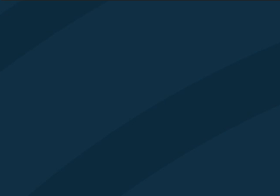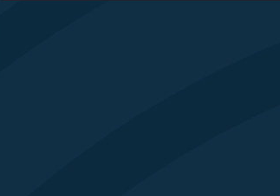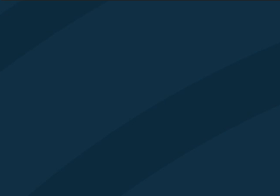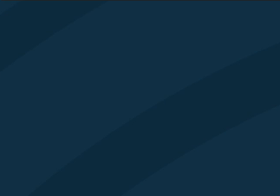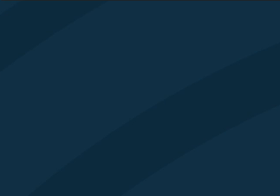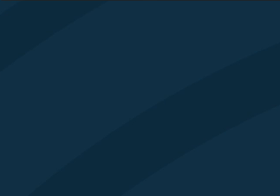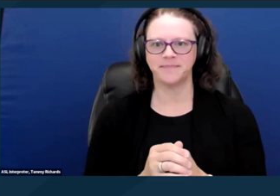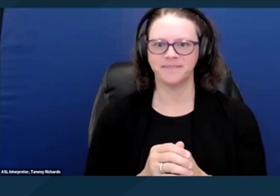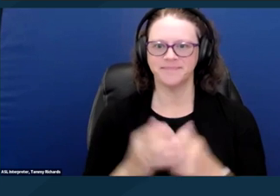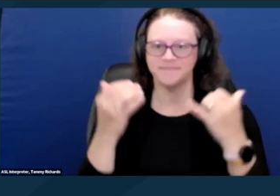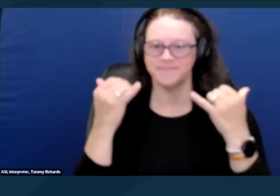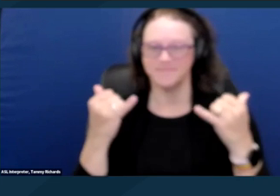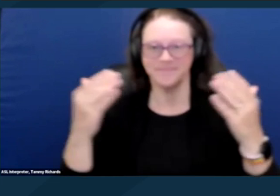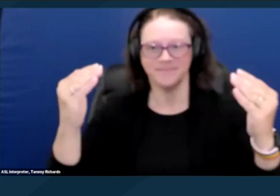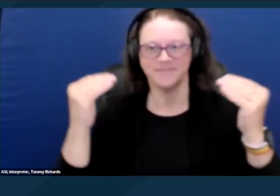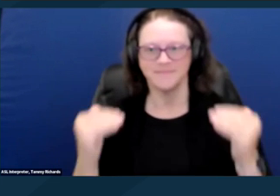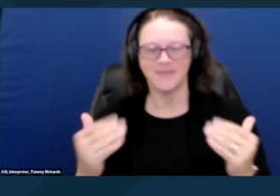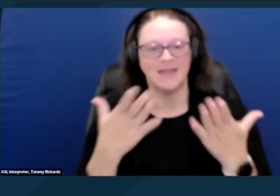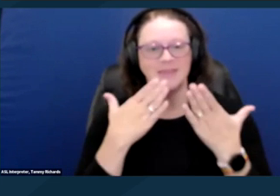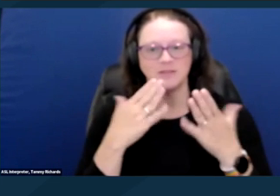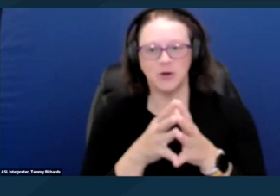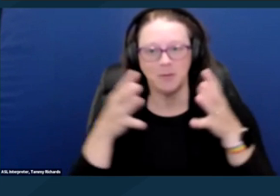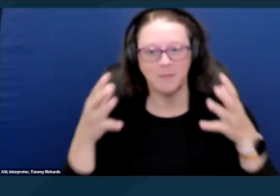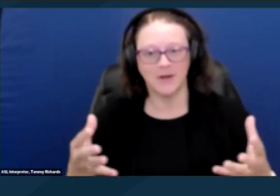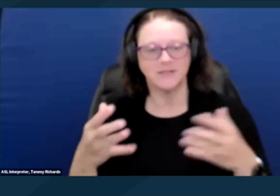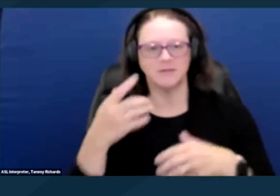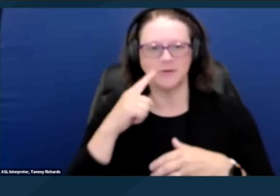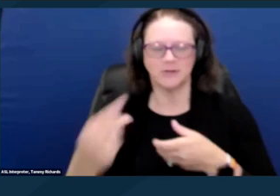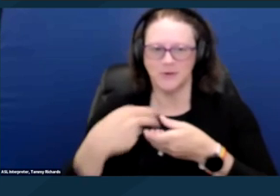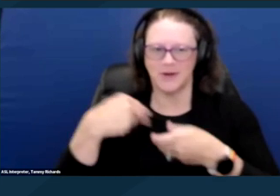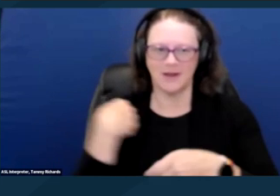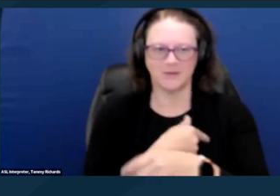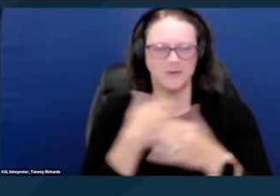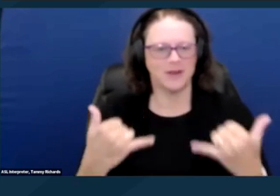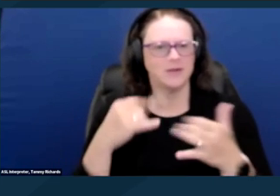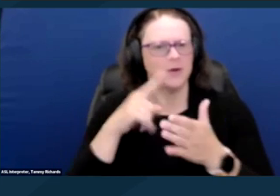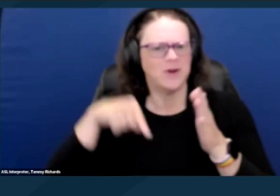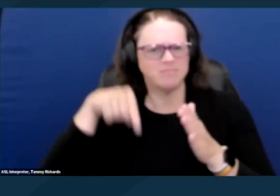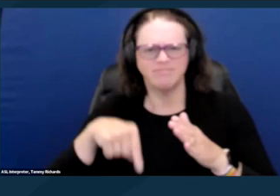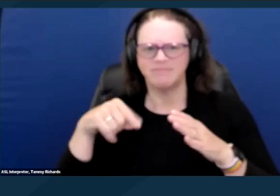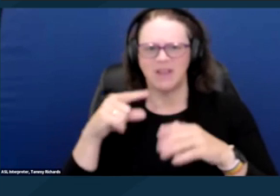for People with Disabilities. My name is Michelle Uzeta. I am the Deputy Director